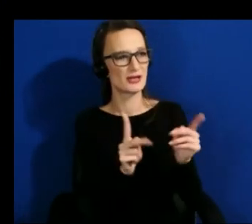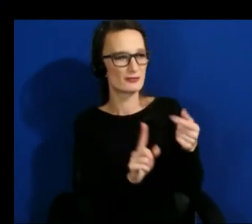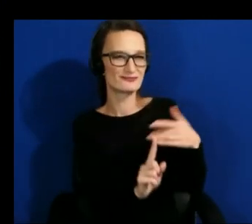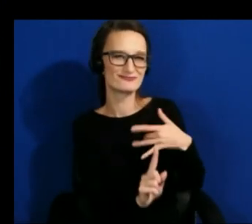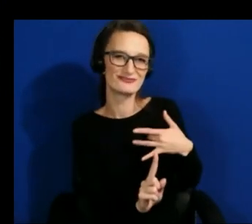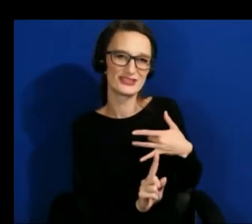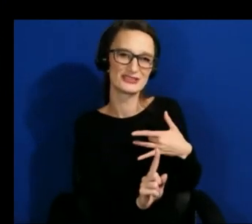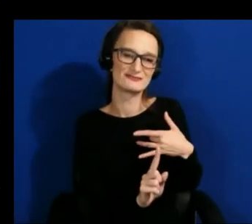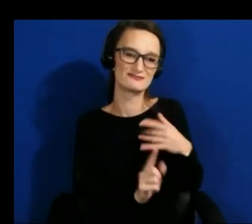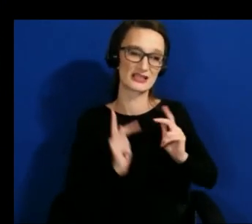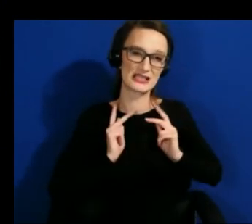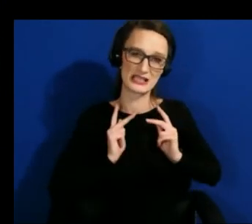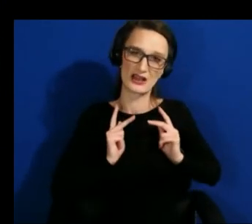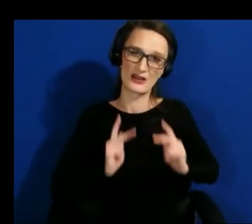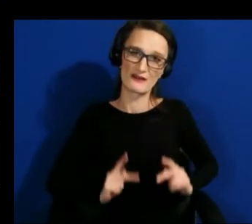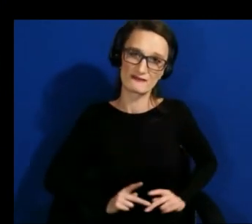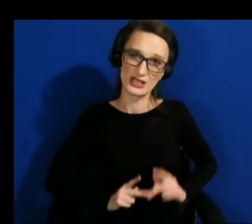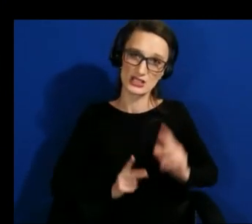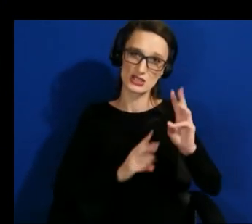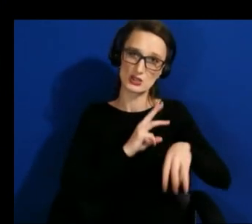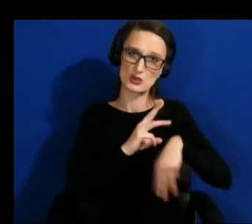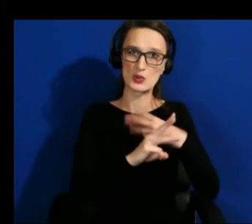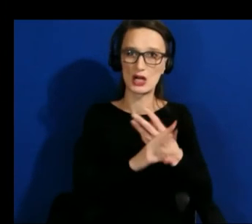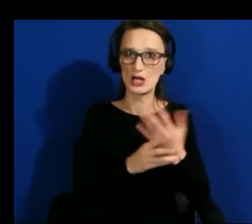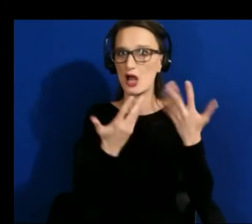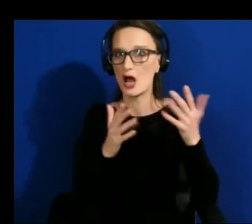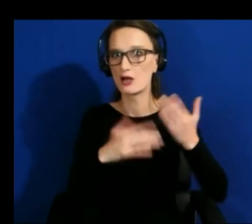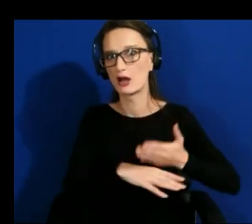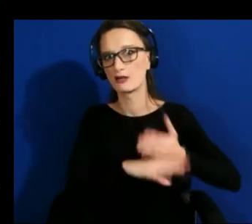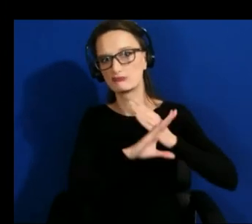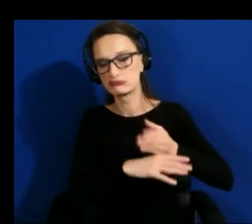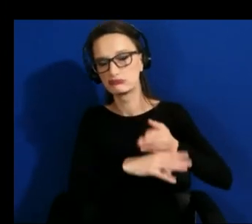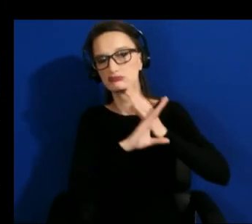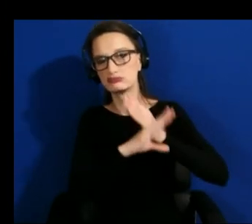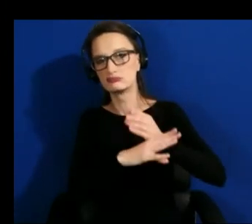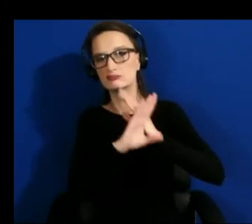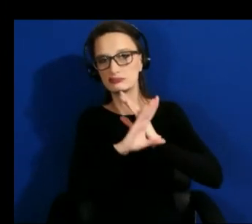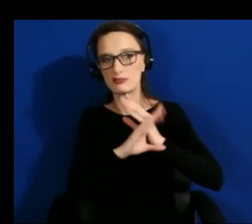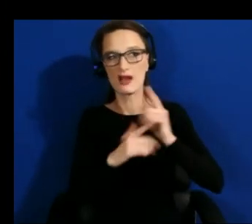barriers to them and then also they find those same accessibility barriers in the virtual world